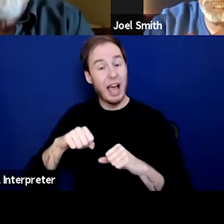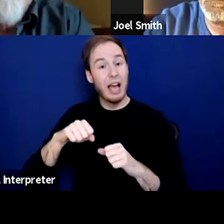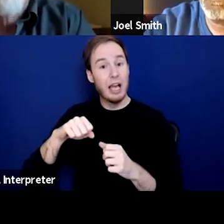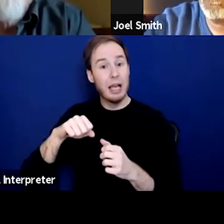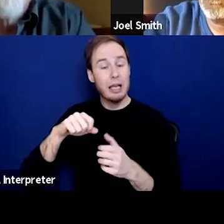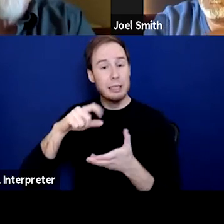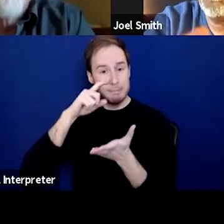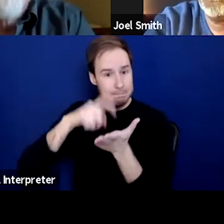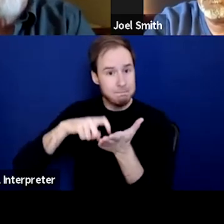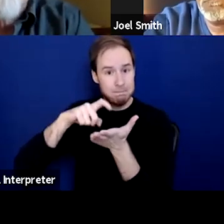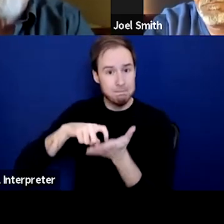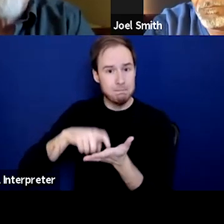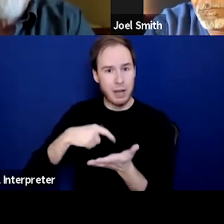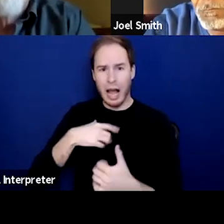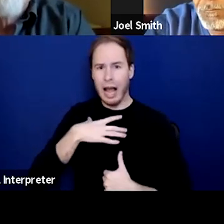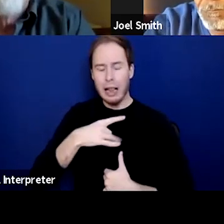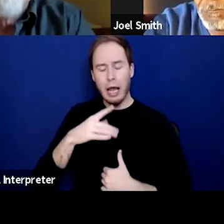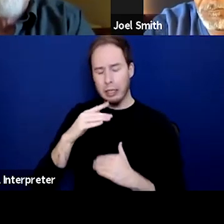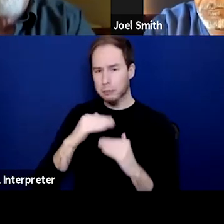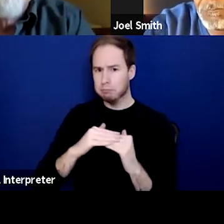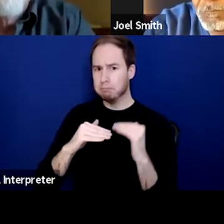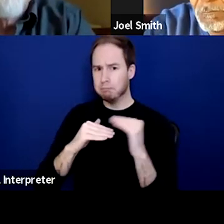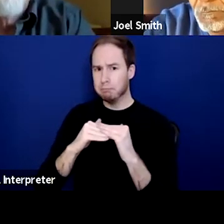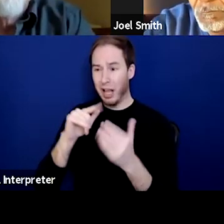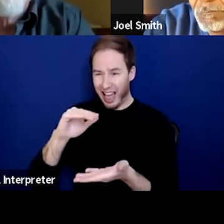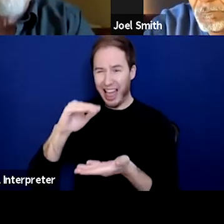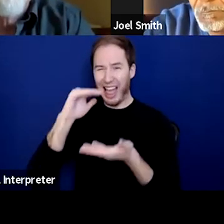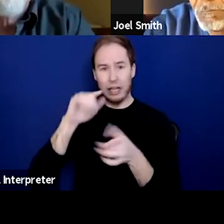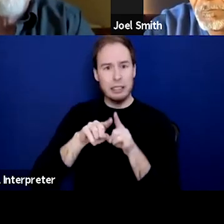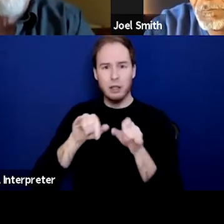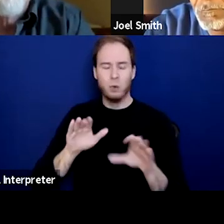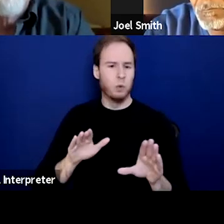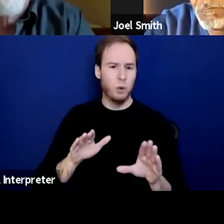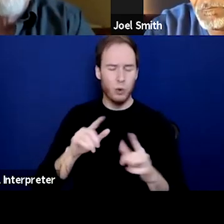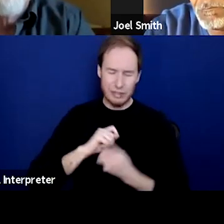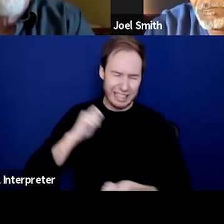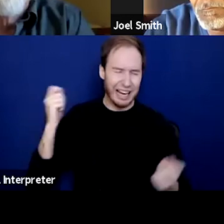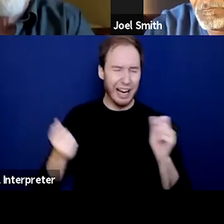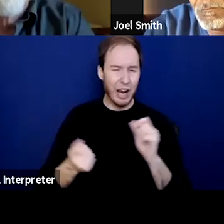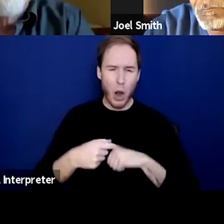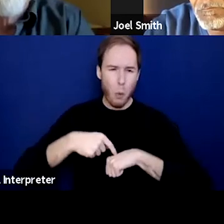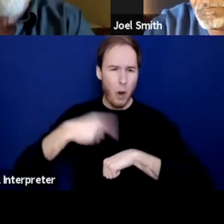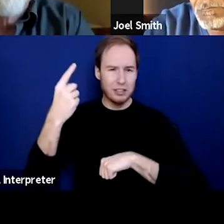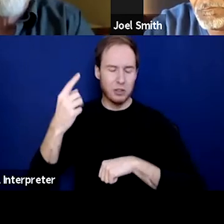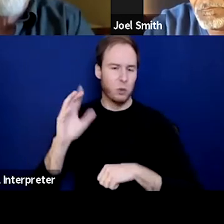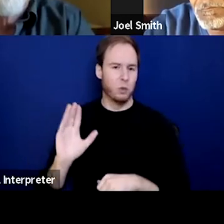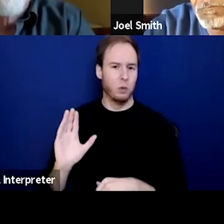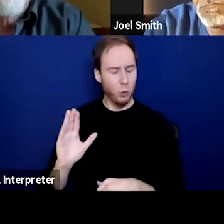because it makes me not have to consume it all at once. But I don't have to try and transform my life instantaneously in all the areas.